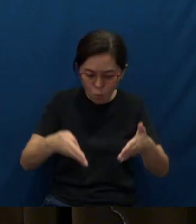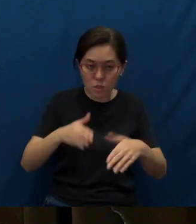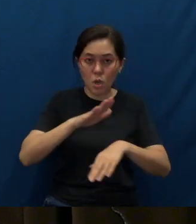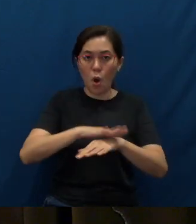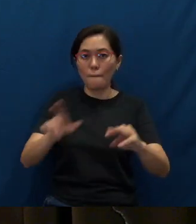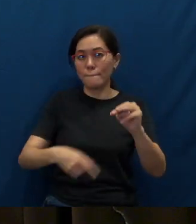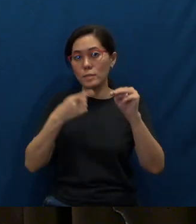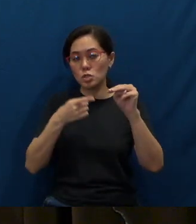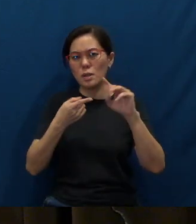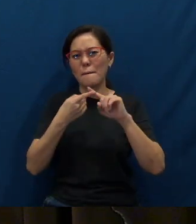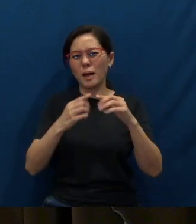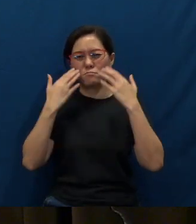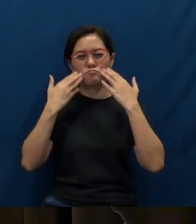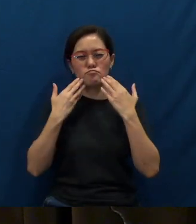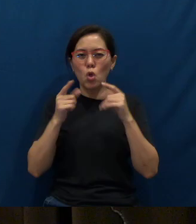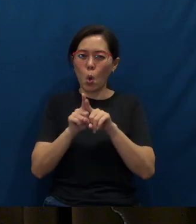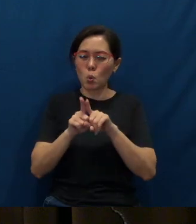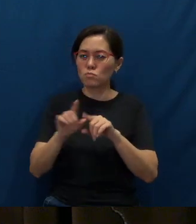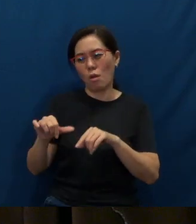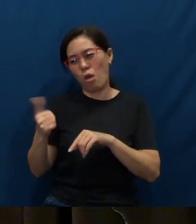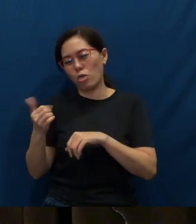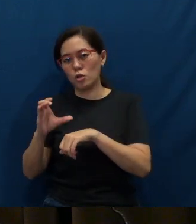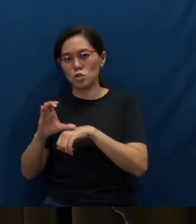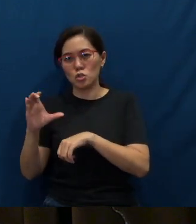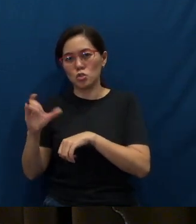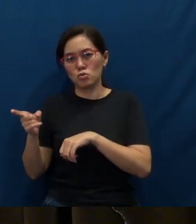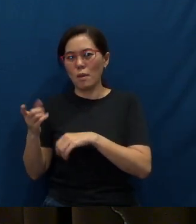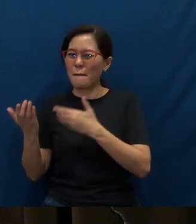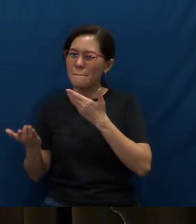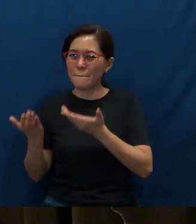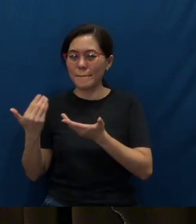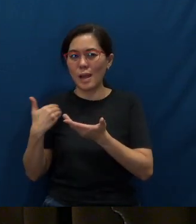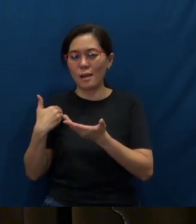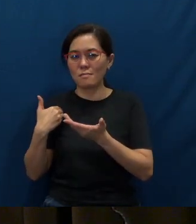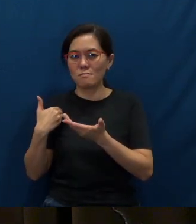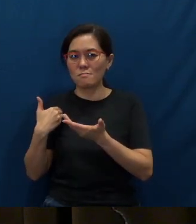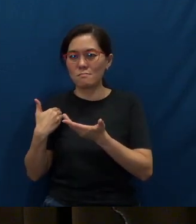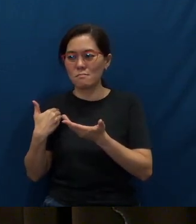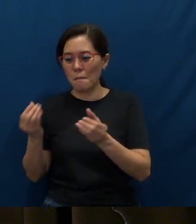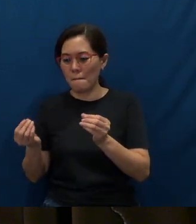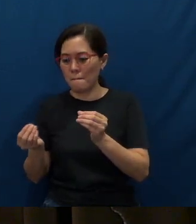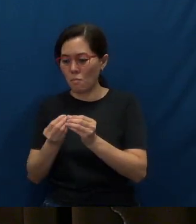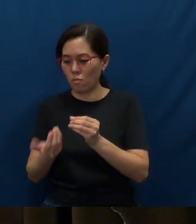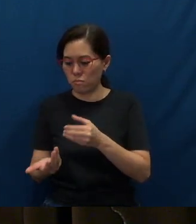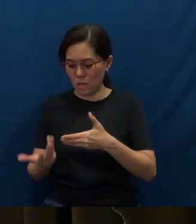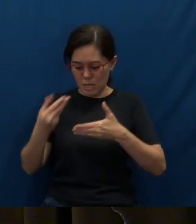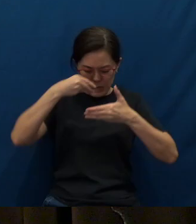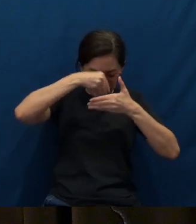But sadly, there are also others that may have become inward-looking.